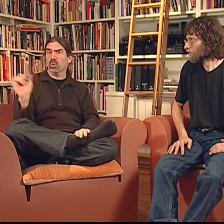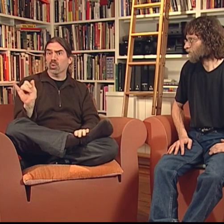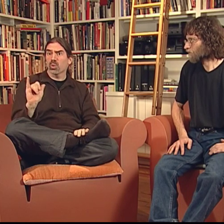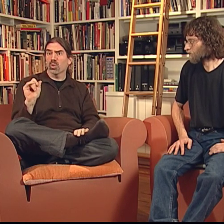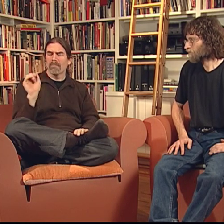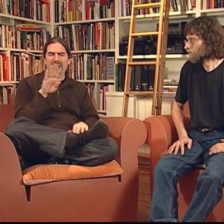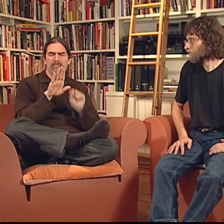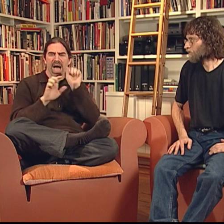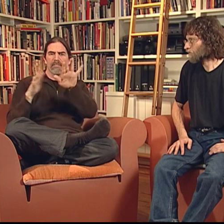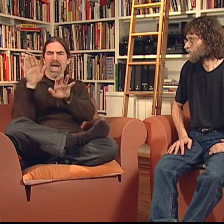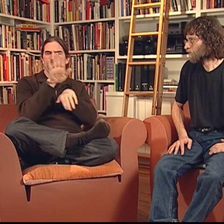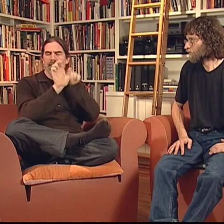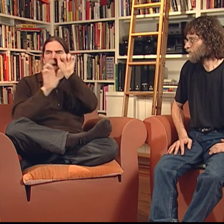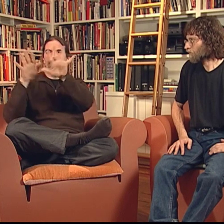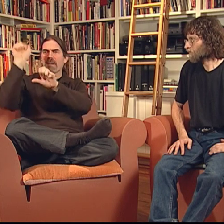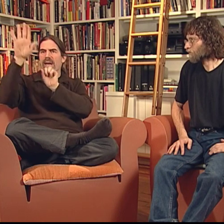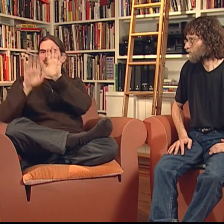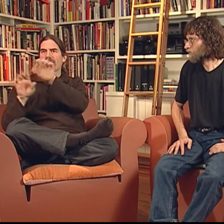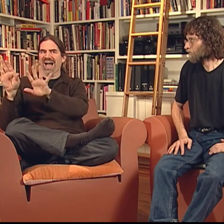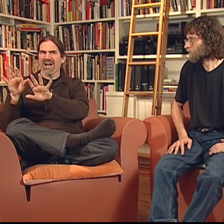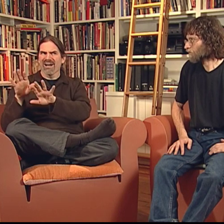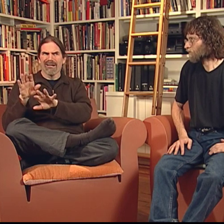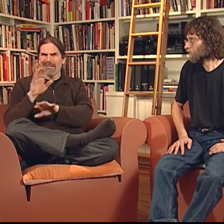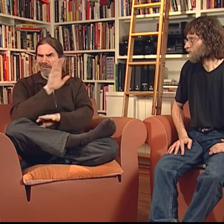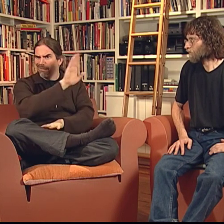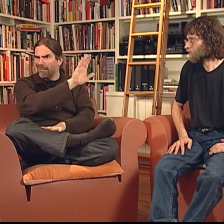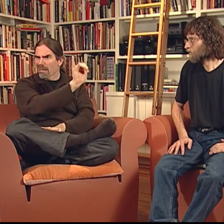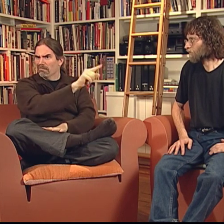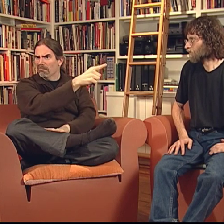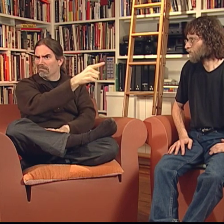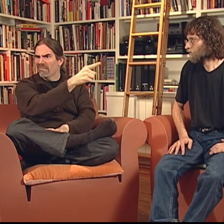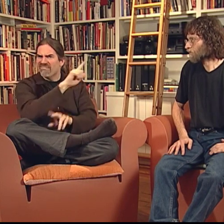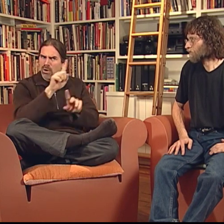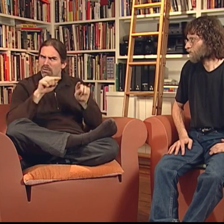weaving them together in a parallel way, just like the beats did.